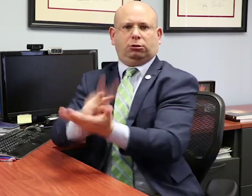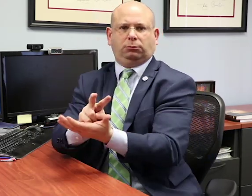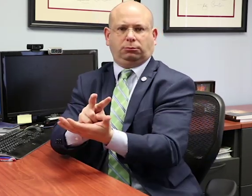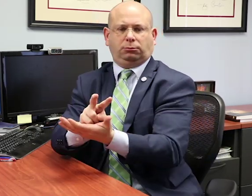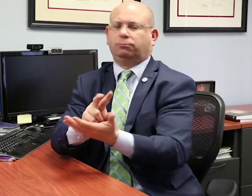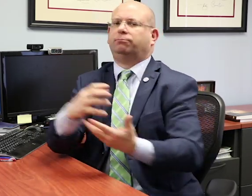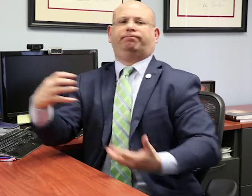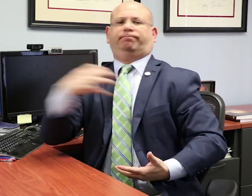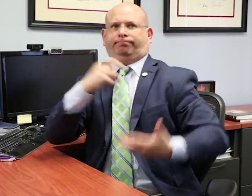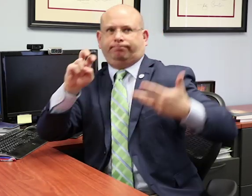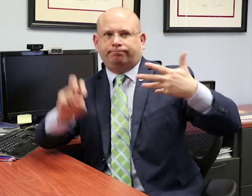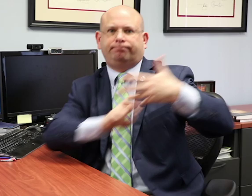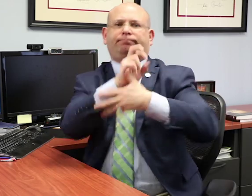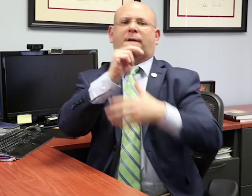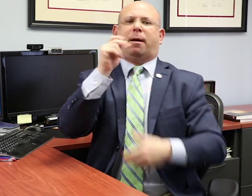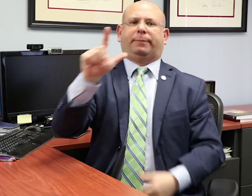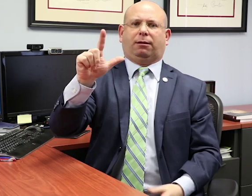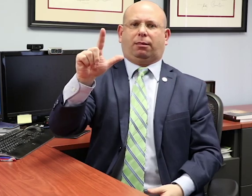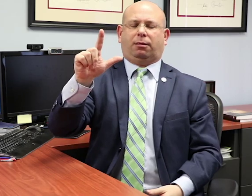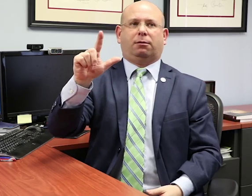the federal Appellate Court.